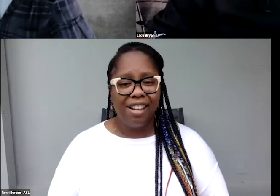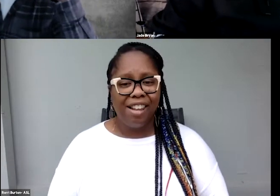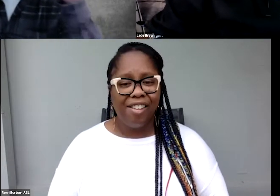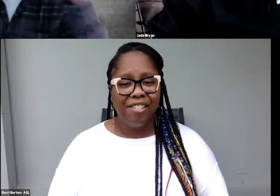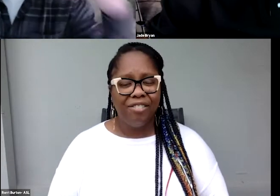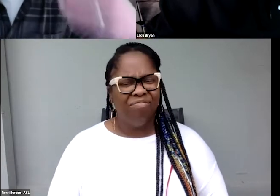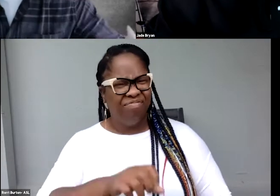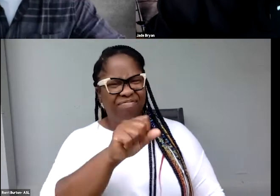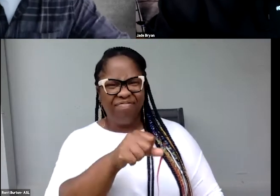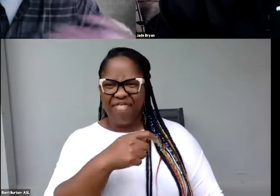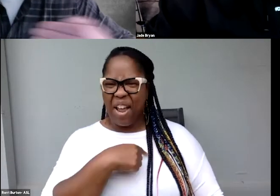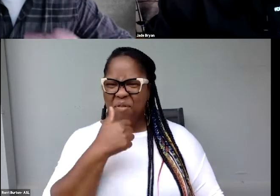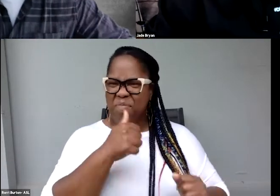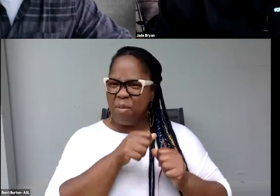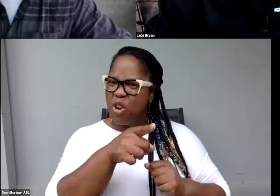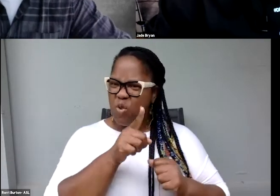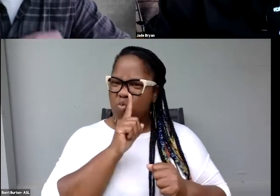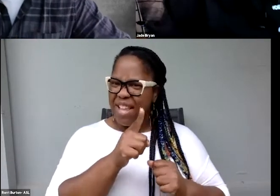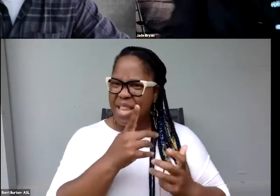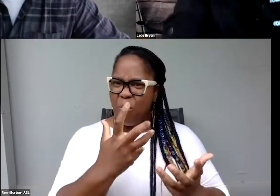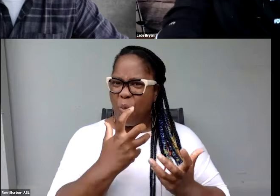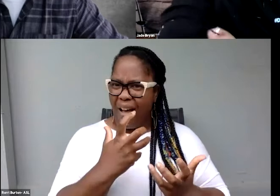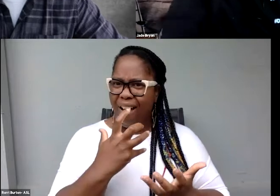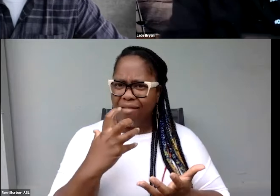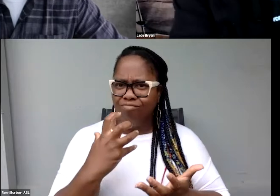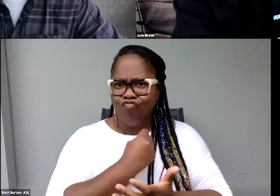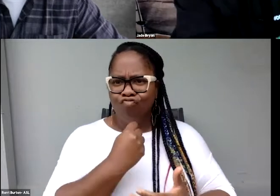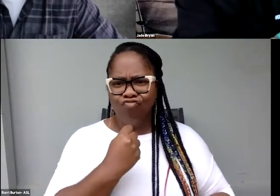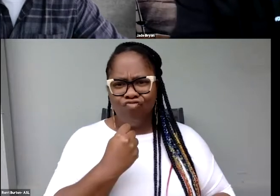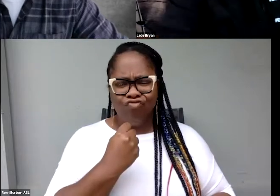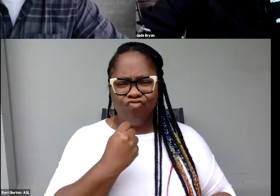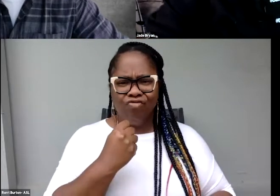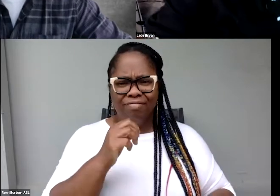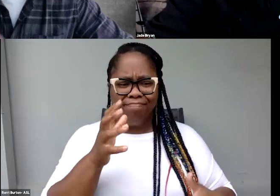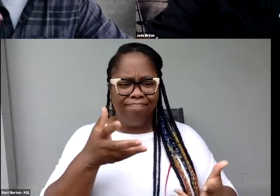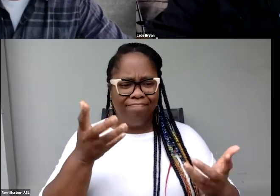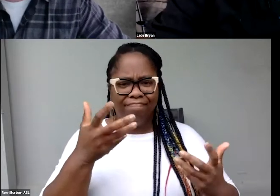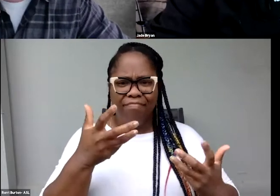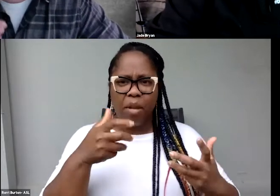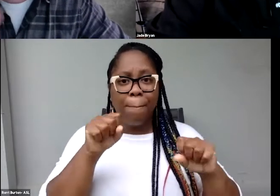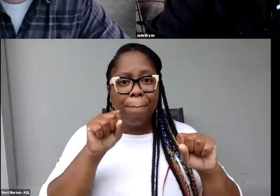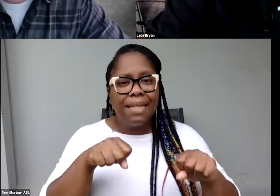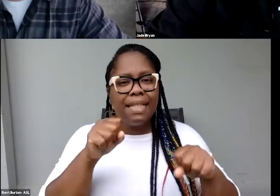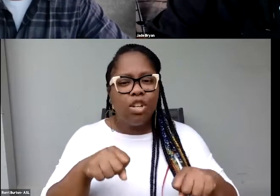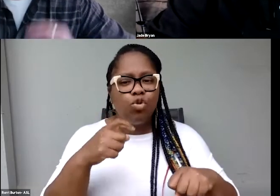Yeah. You were really trying to capitalize on the potential to make positioning